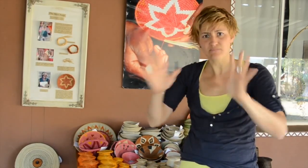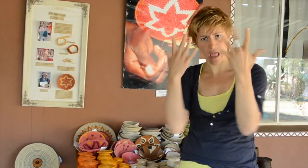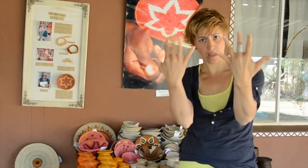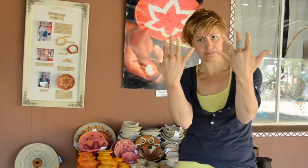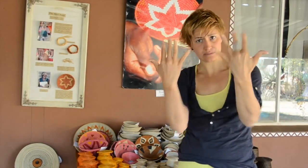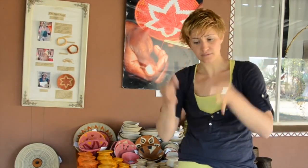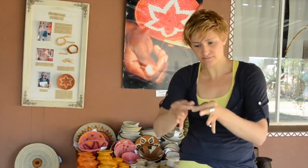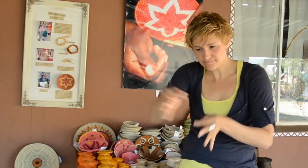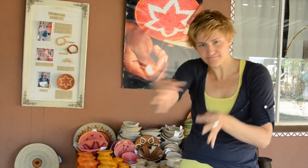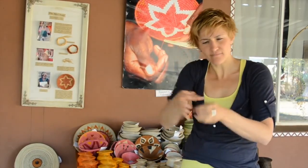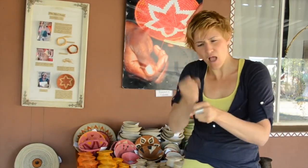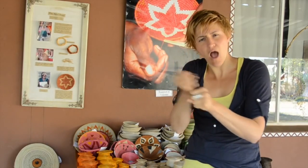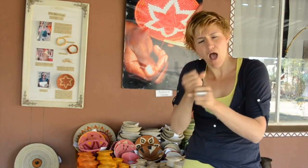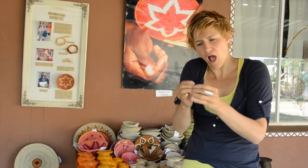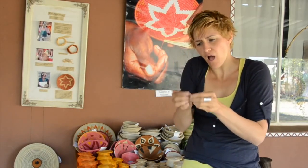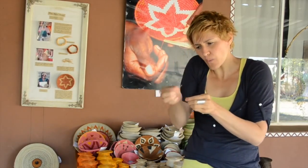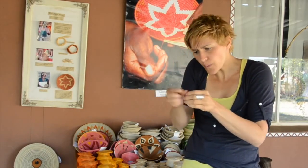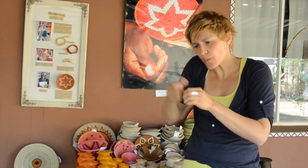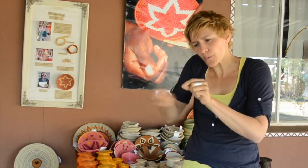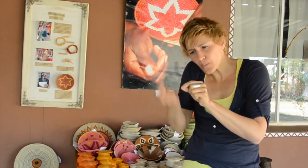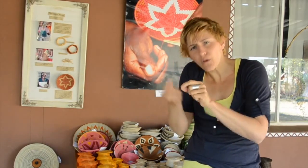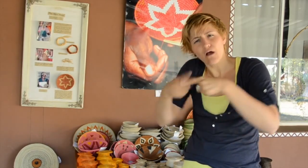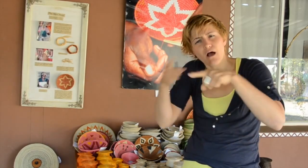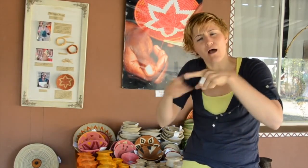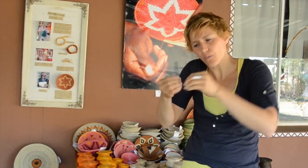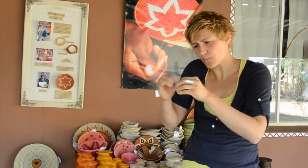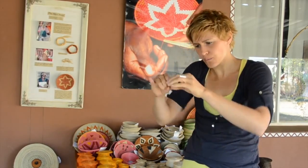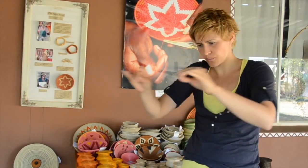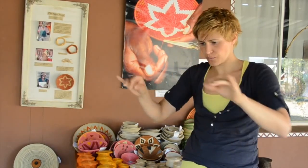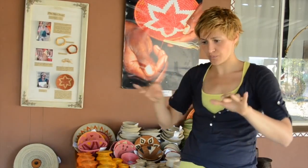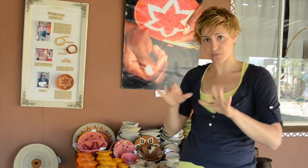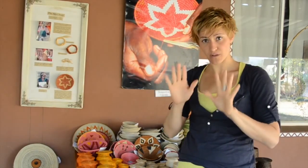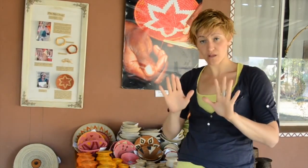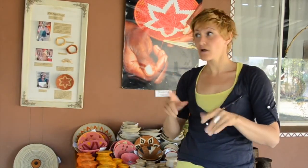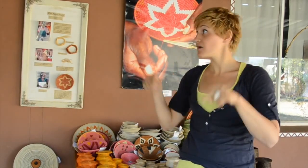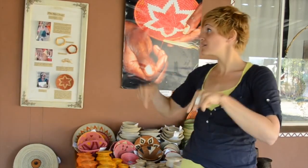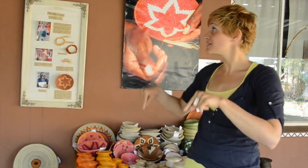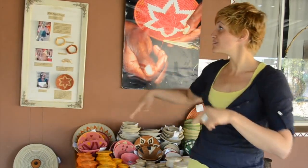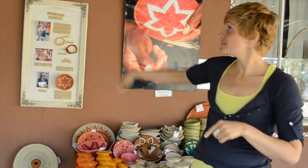By hand, the sisal is formed into an item.